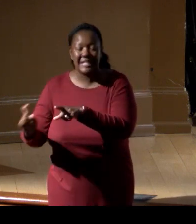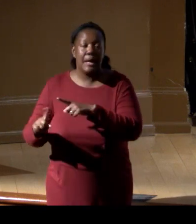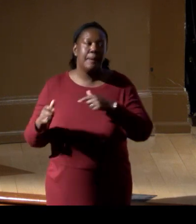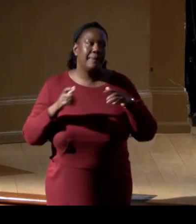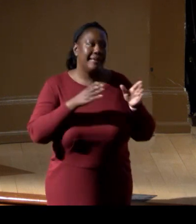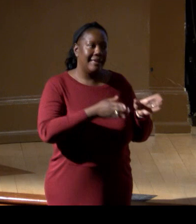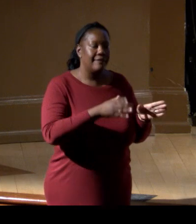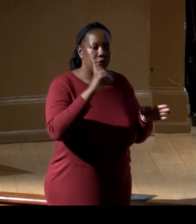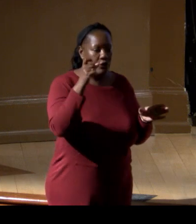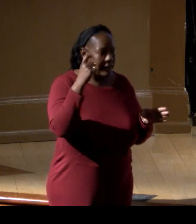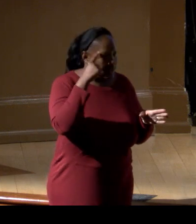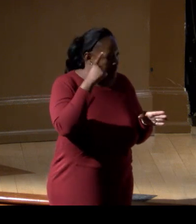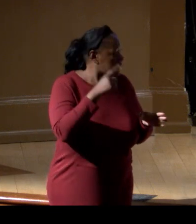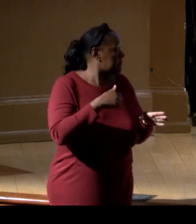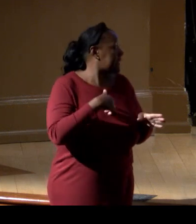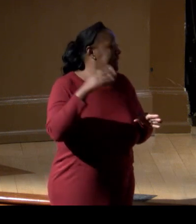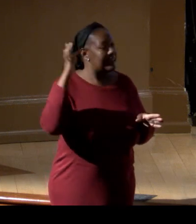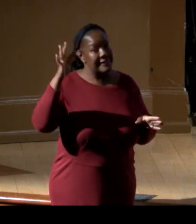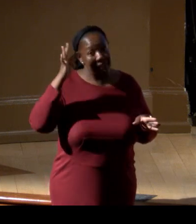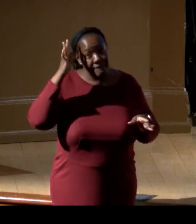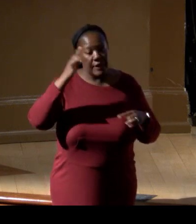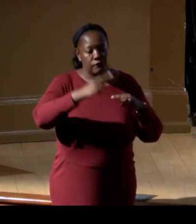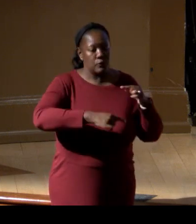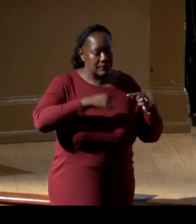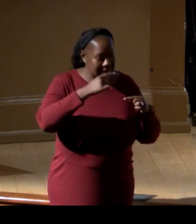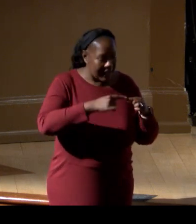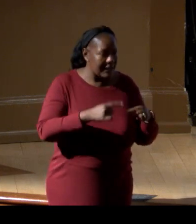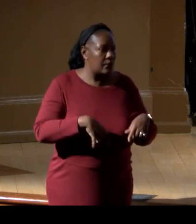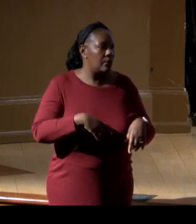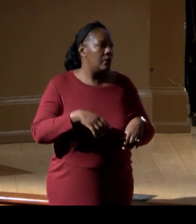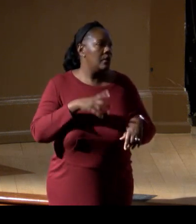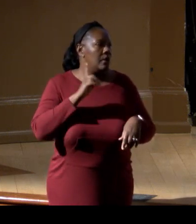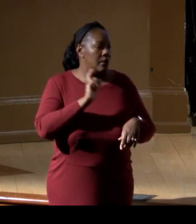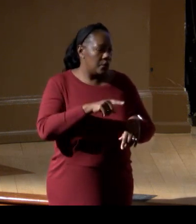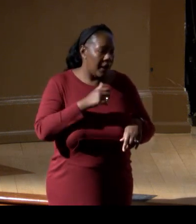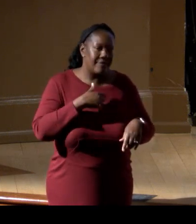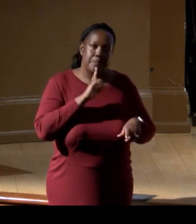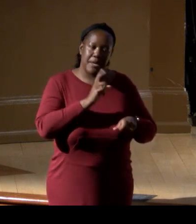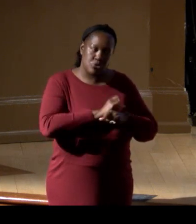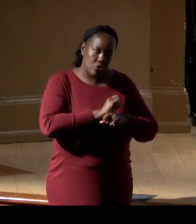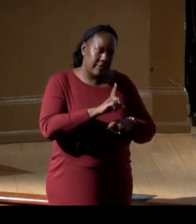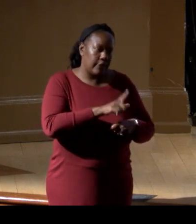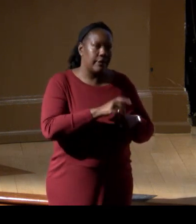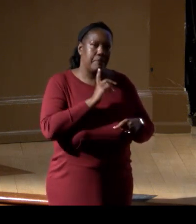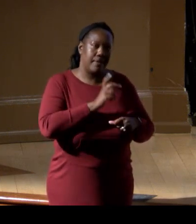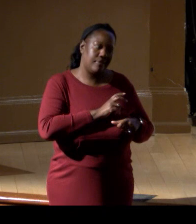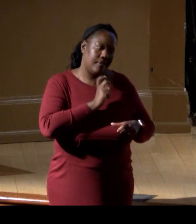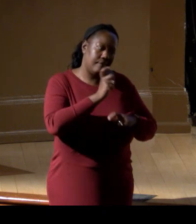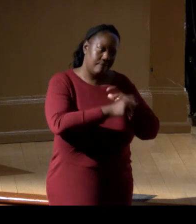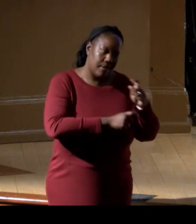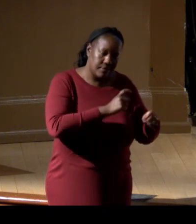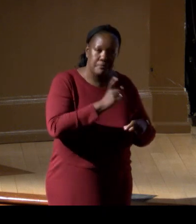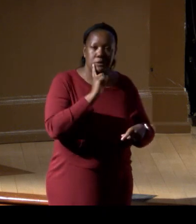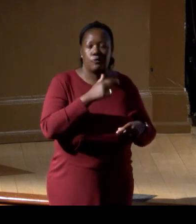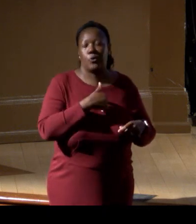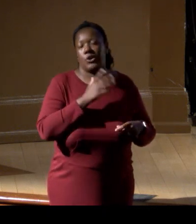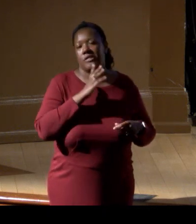you have, you know, federal cycle funding drivers. You don't get the investments for the data. Jesse and I have been on opposite sides of, you know,